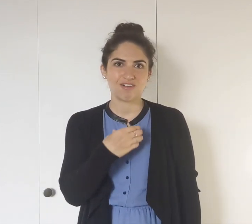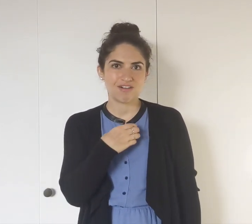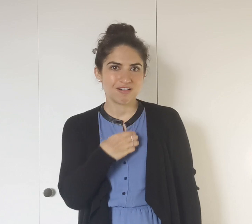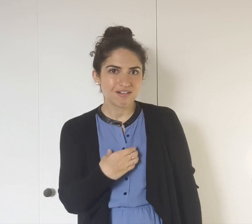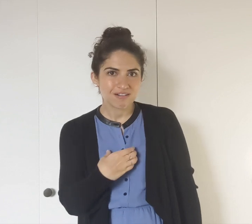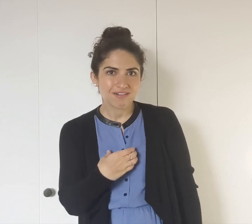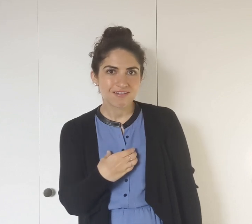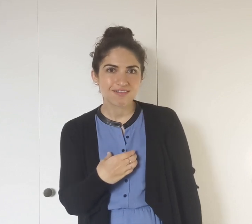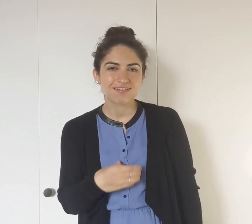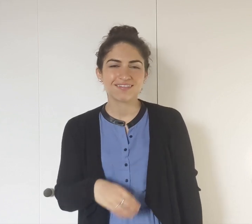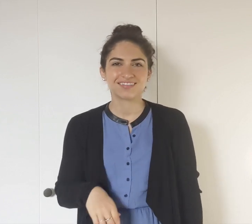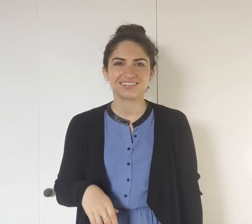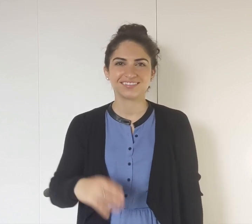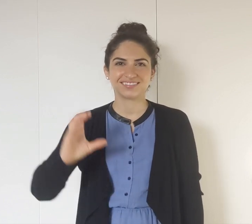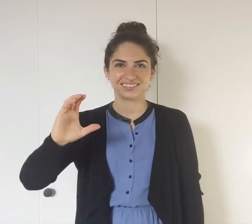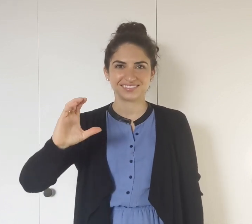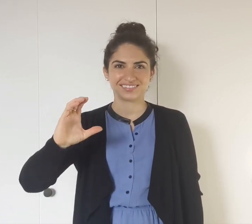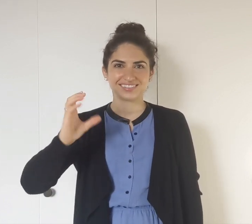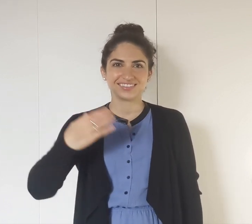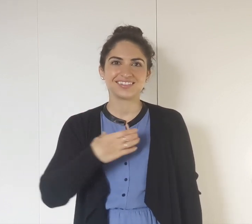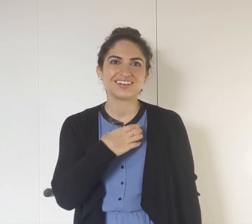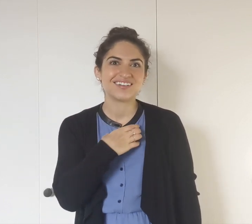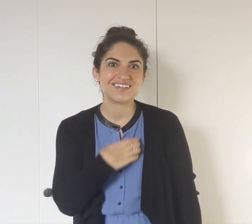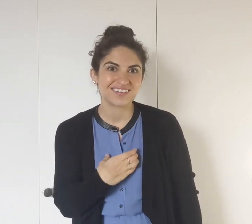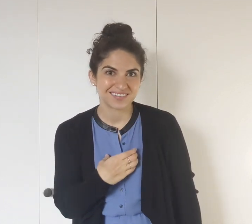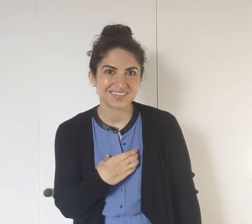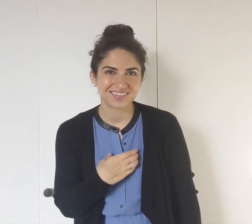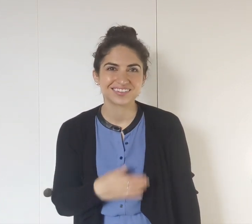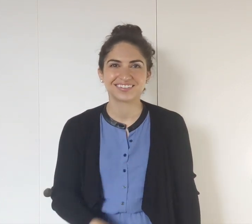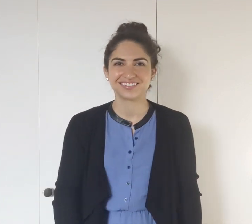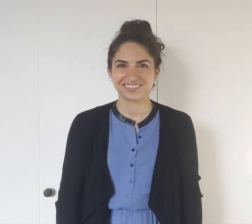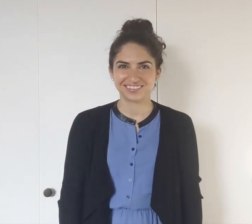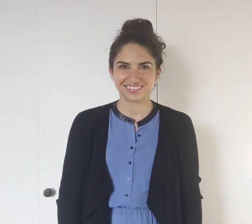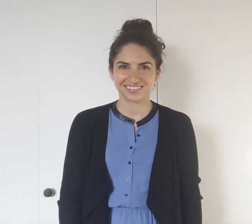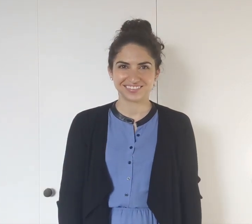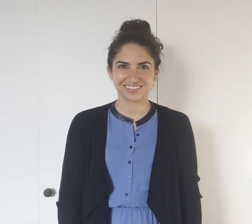HUNGRY. HUNGRY.